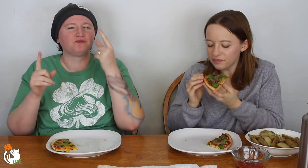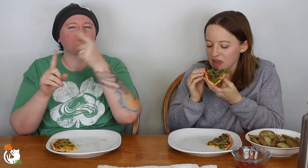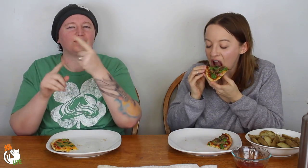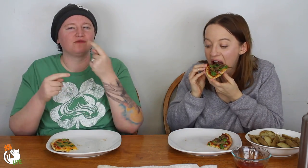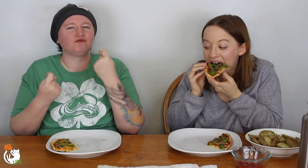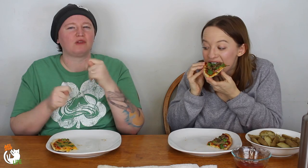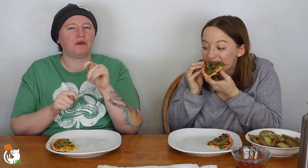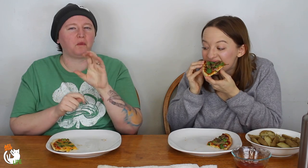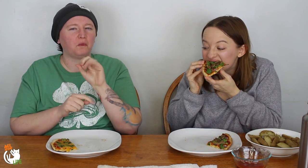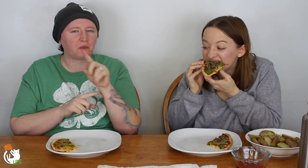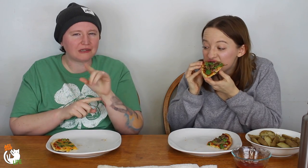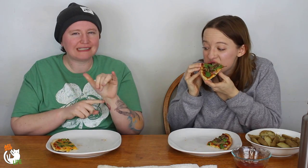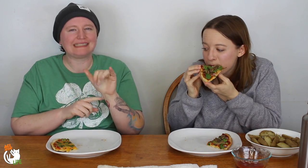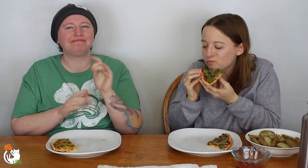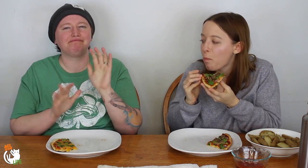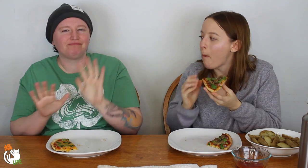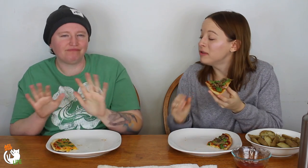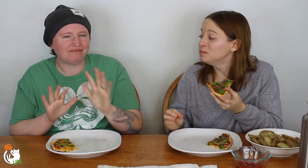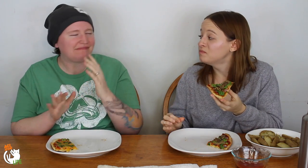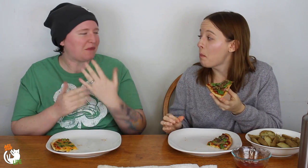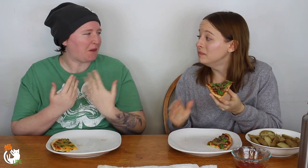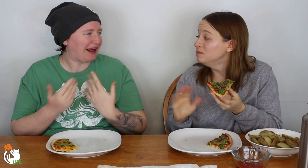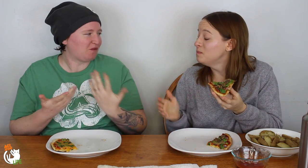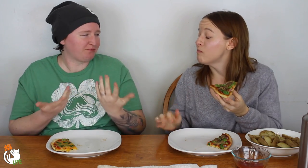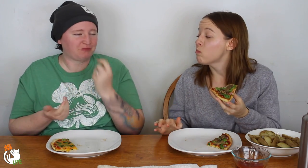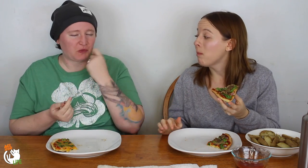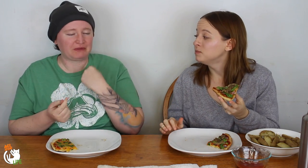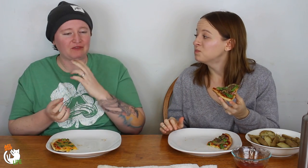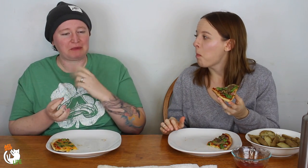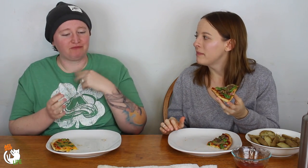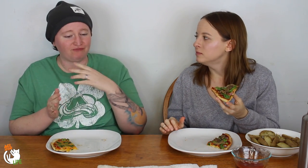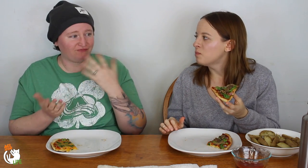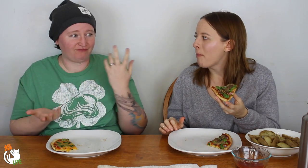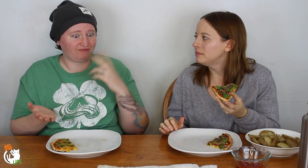It was just to try and seem cozy and relaxed or whatever. So it was cool.